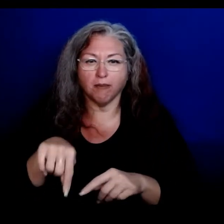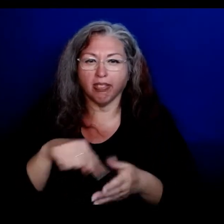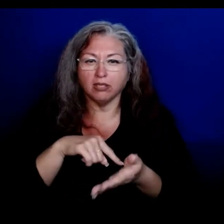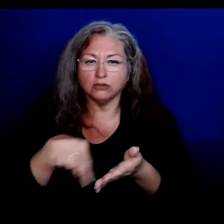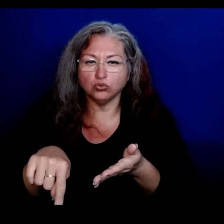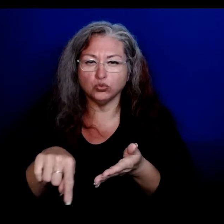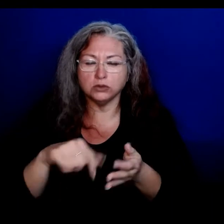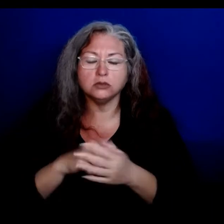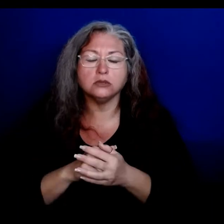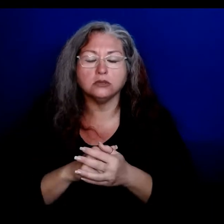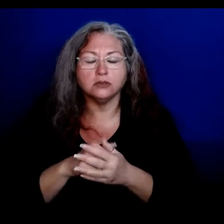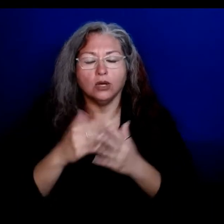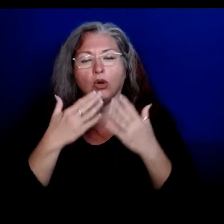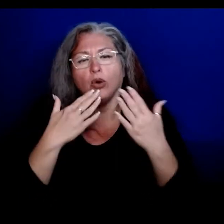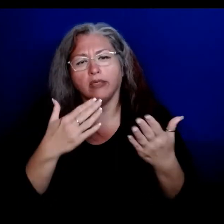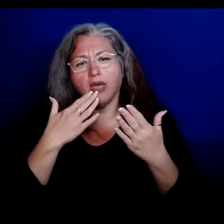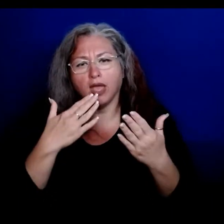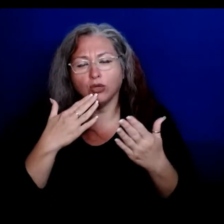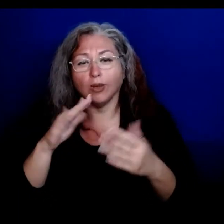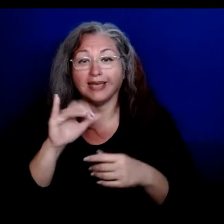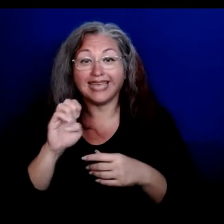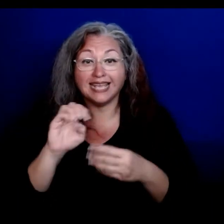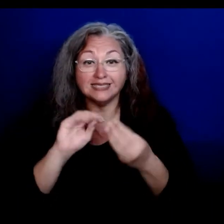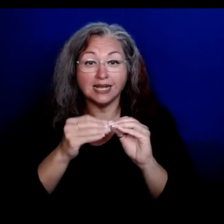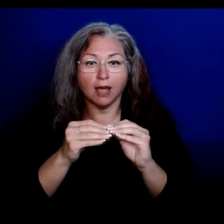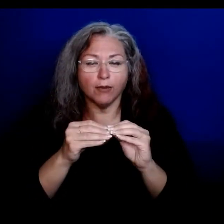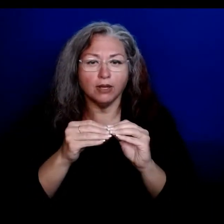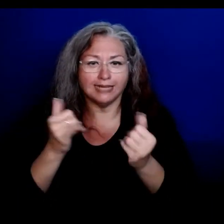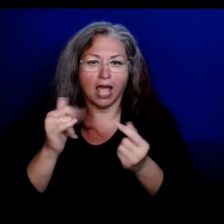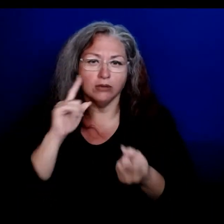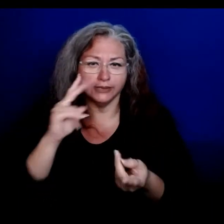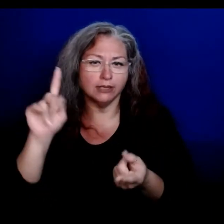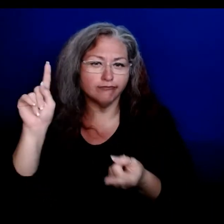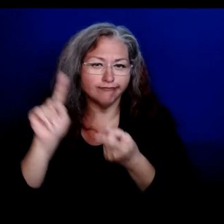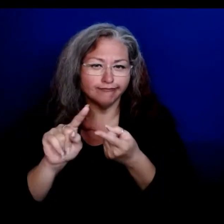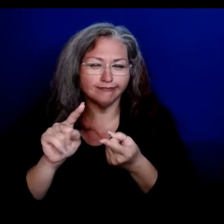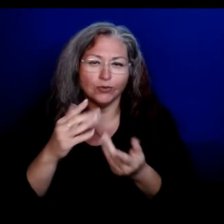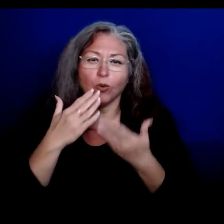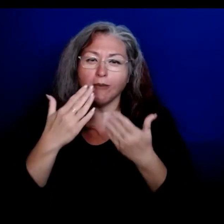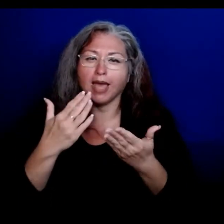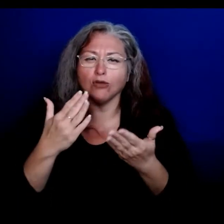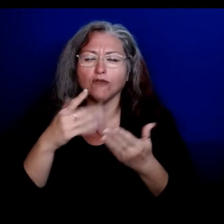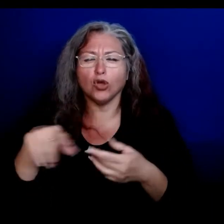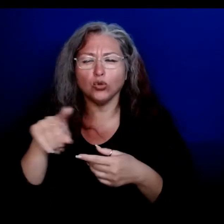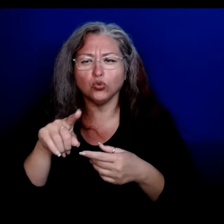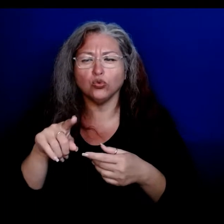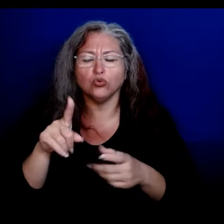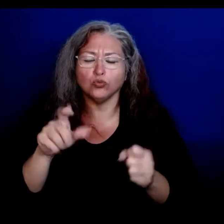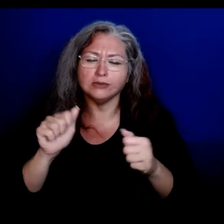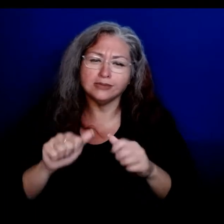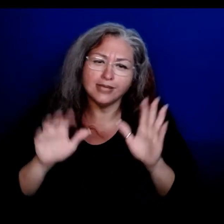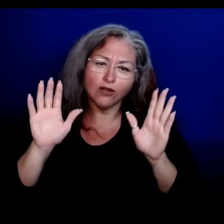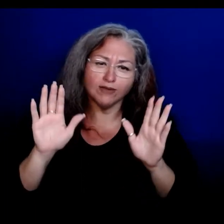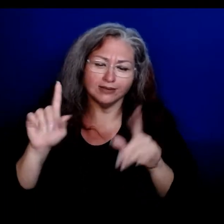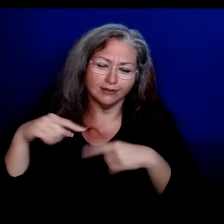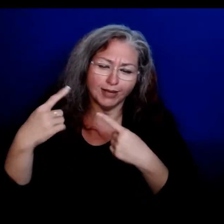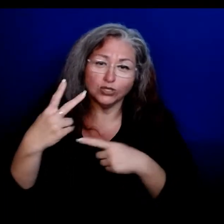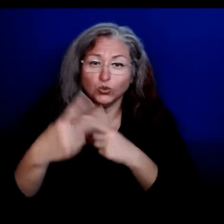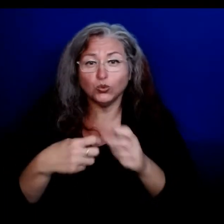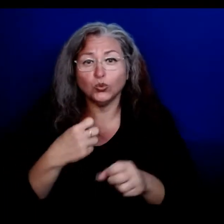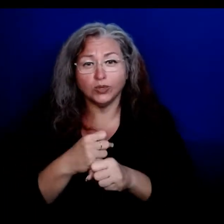We are so thankful that our case numbers continue to drop. Mahalo to all of you for your sacrifices over the past two years.